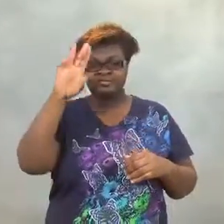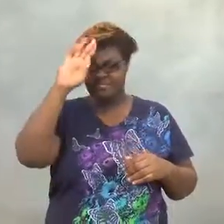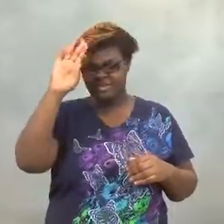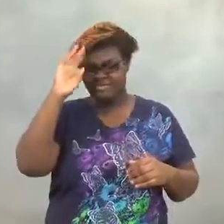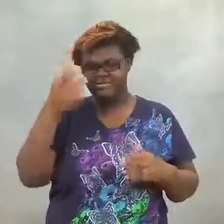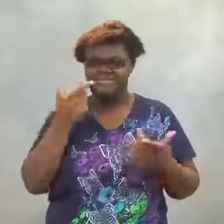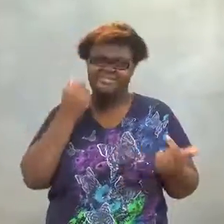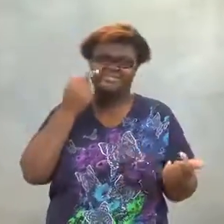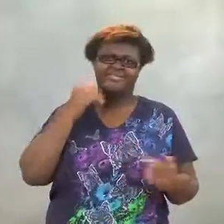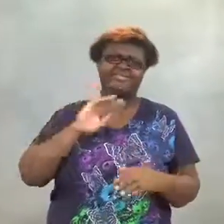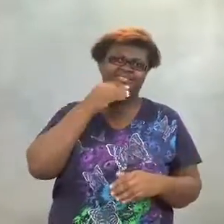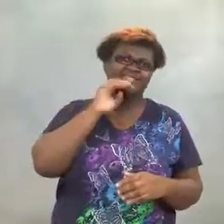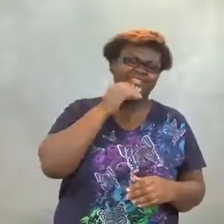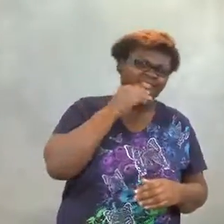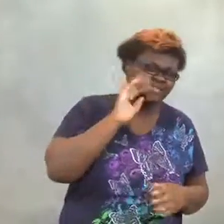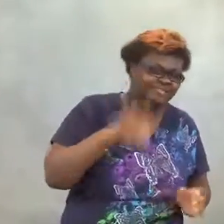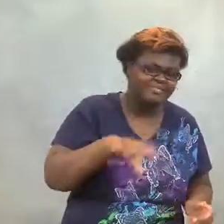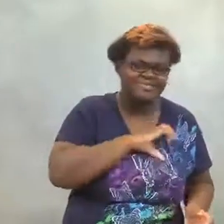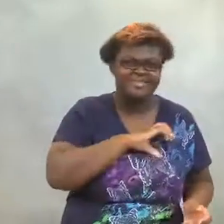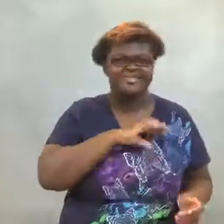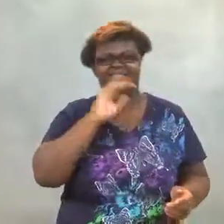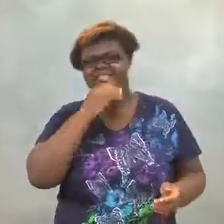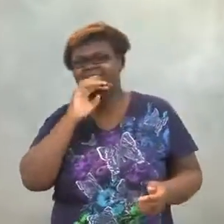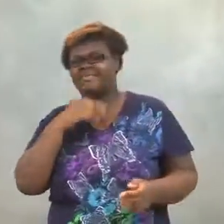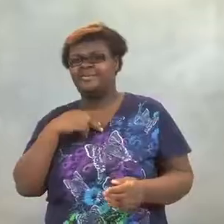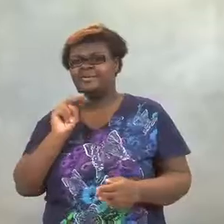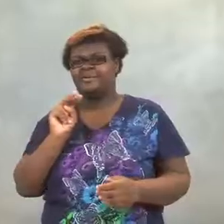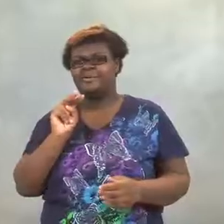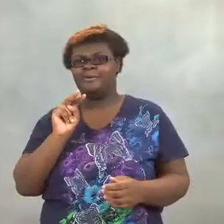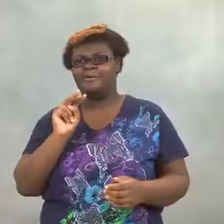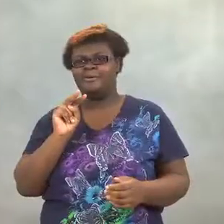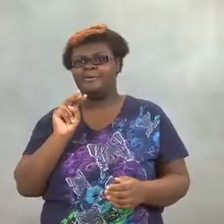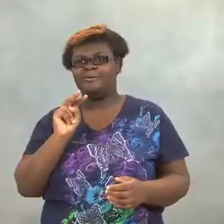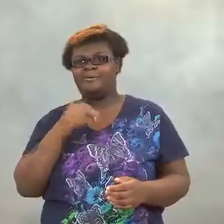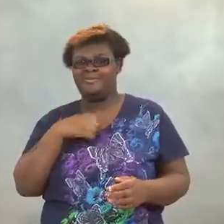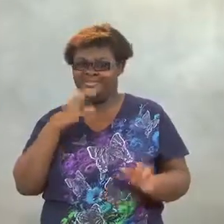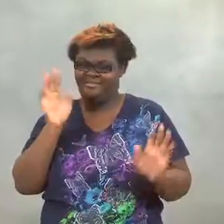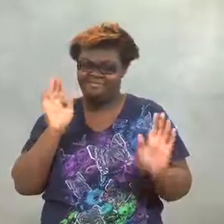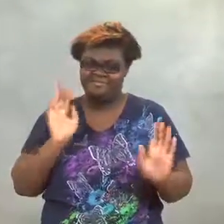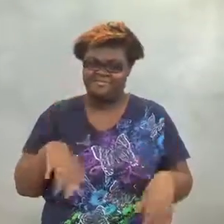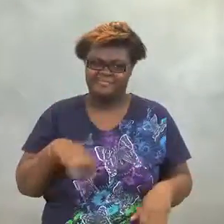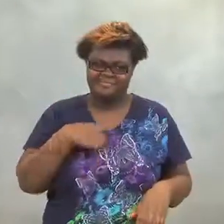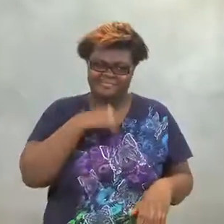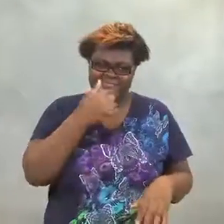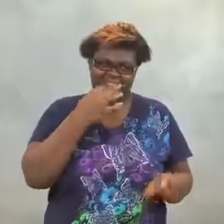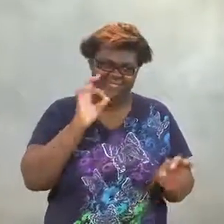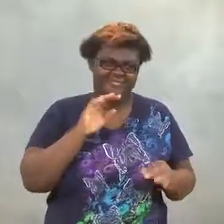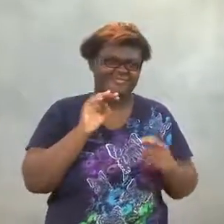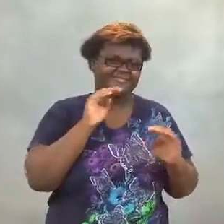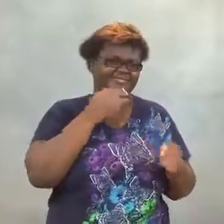Both the firefighters and the police laughed.